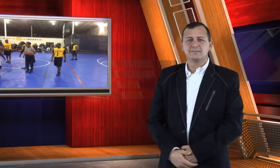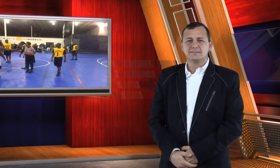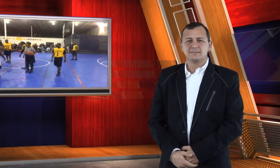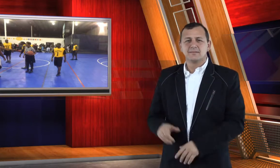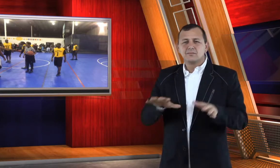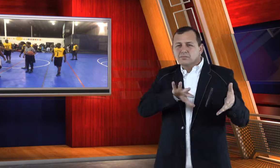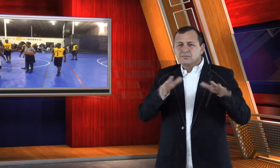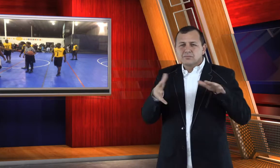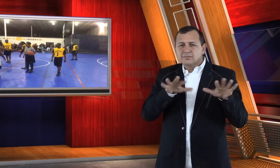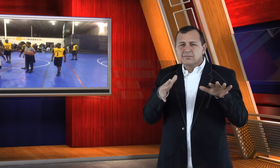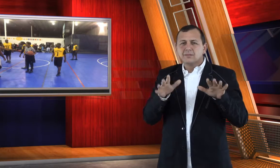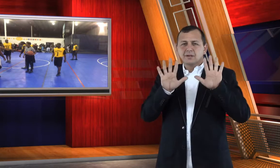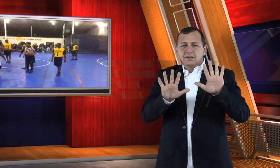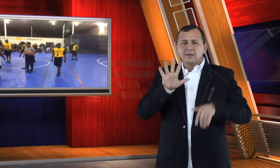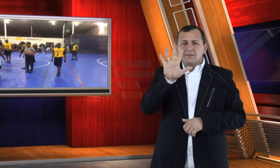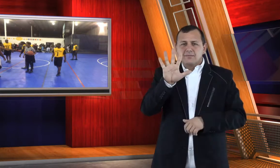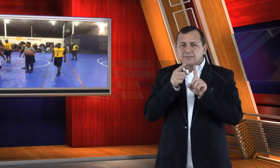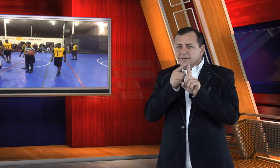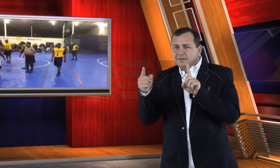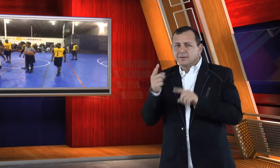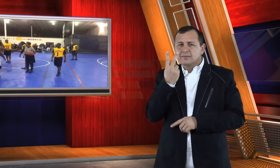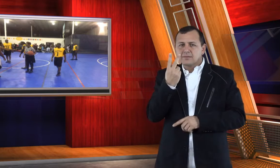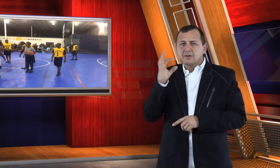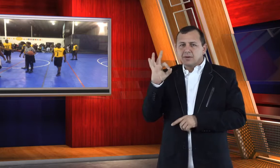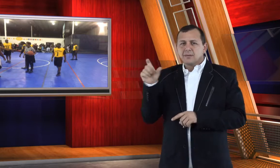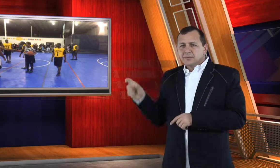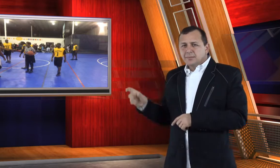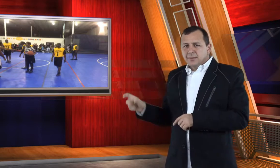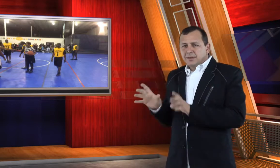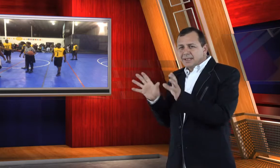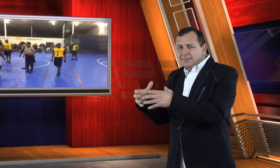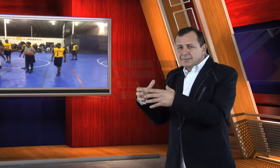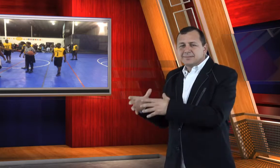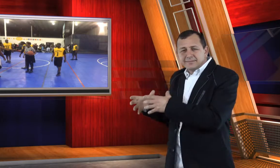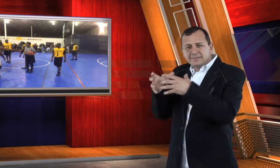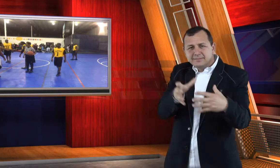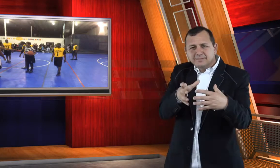expecting to send between 15 to 20 players.